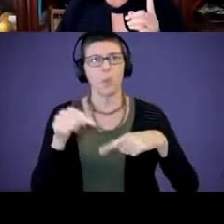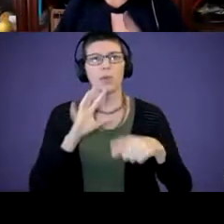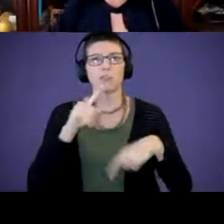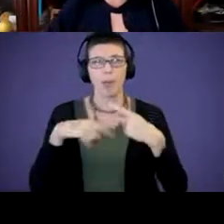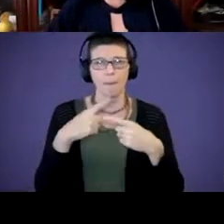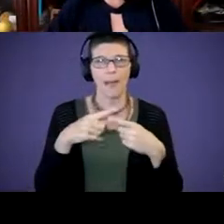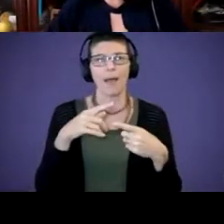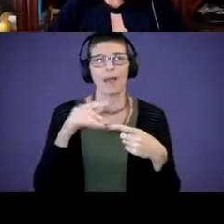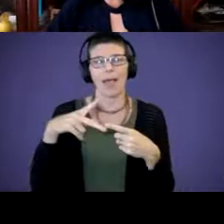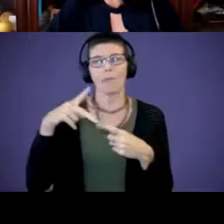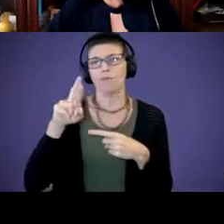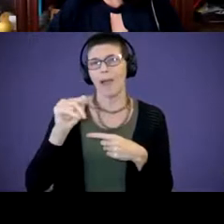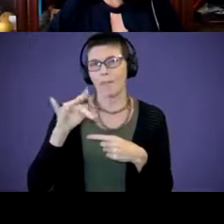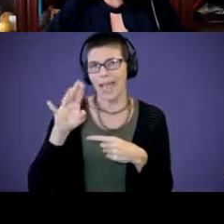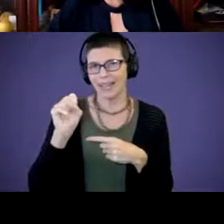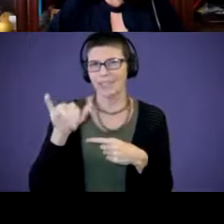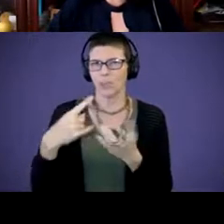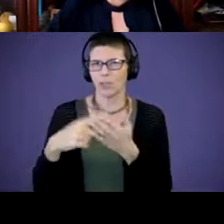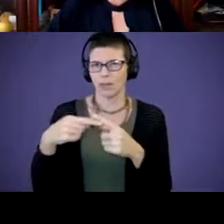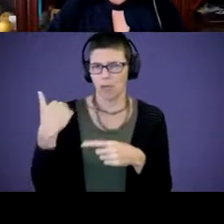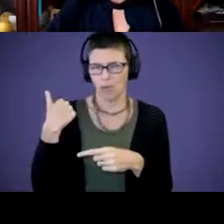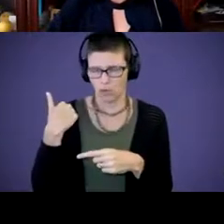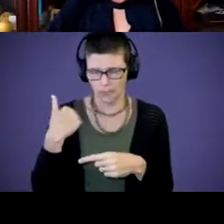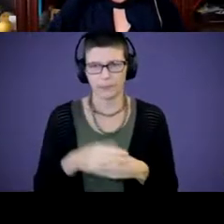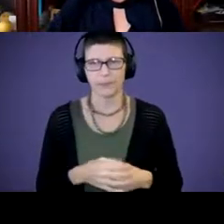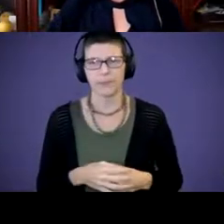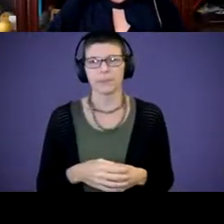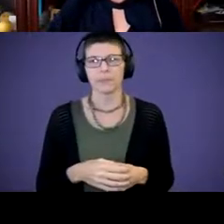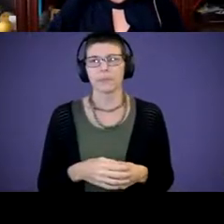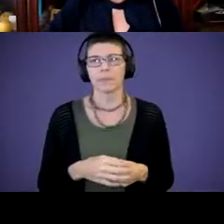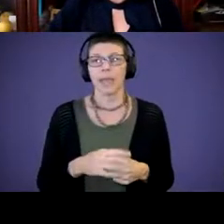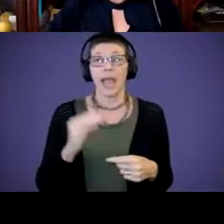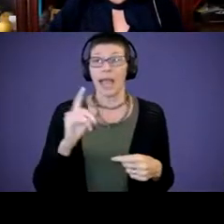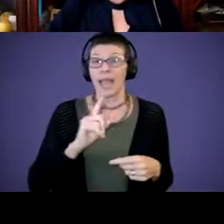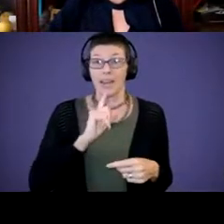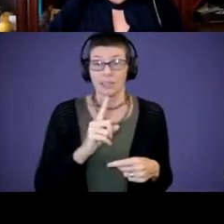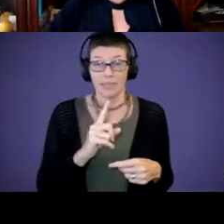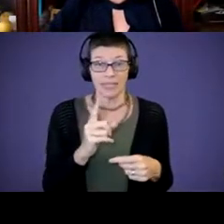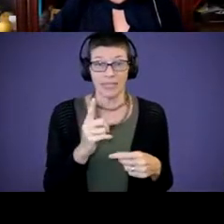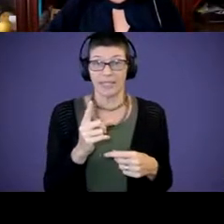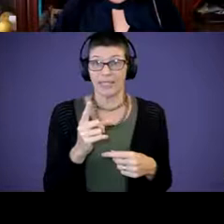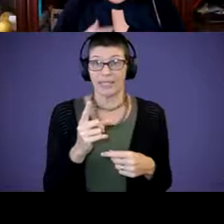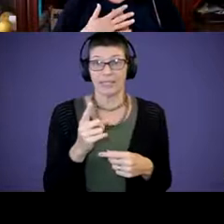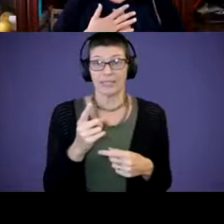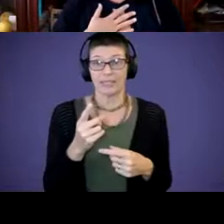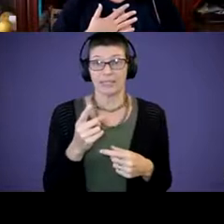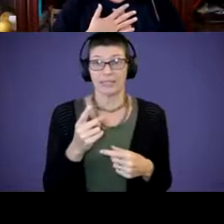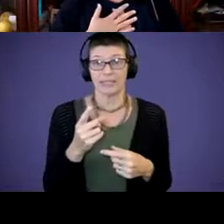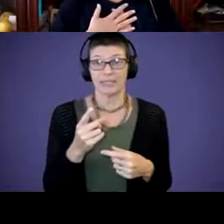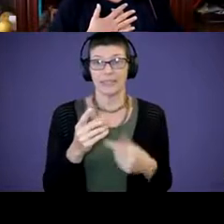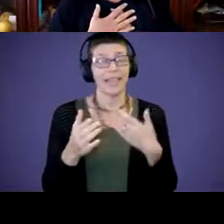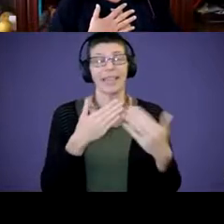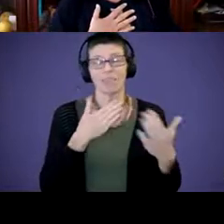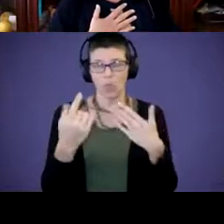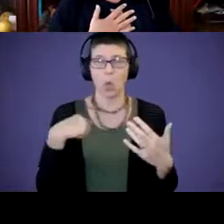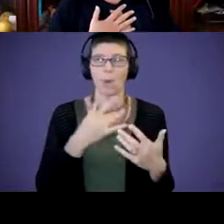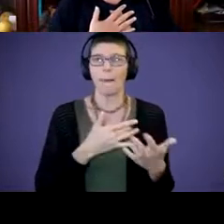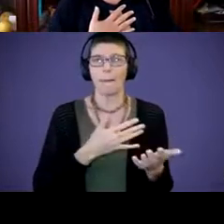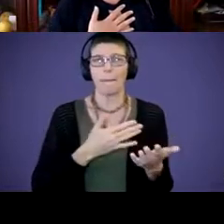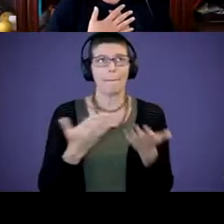mentioned earlier. And ultimately, even though we may feel inadequate at providing our child